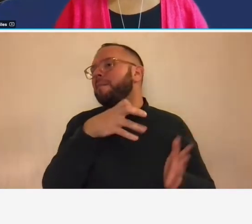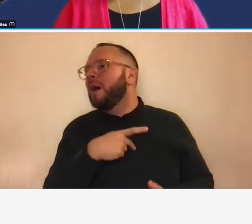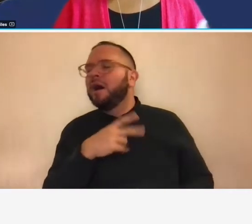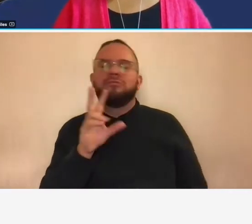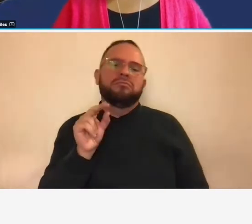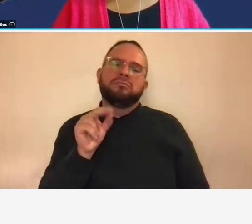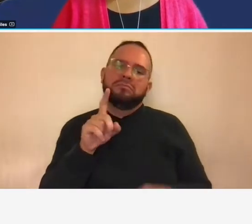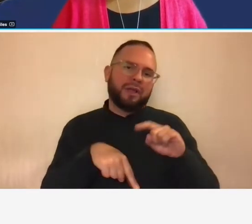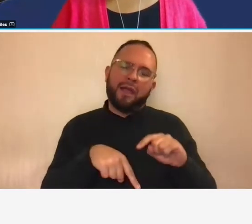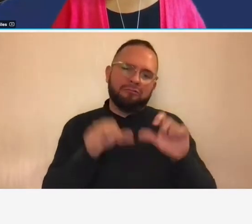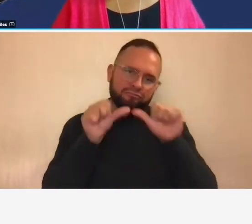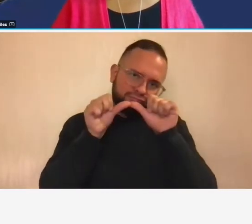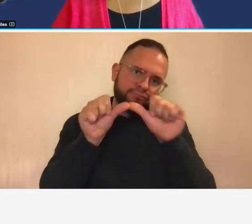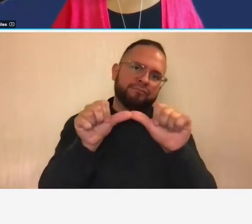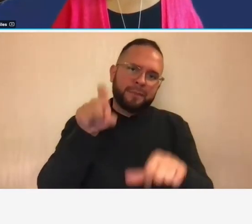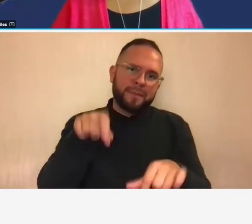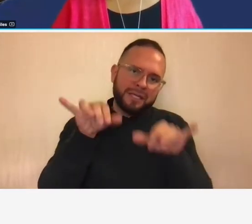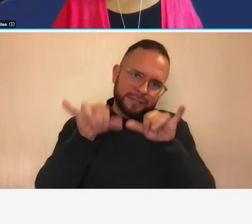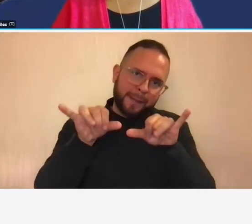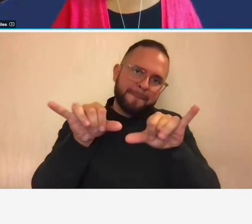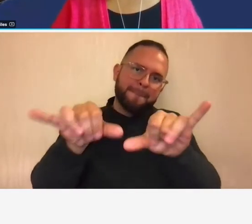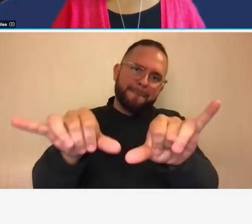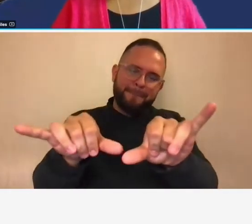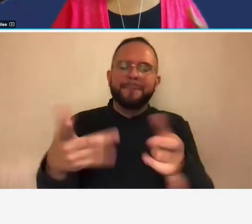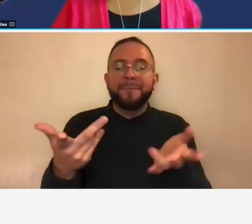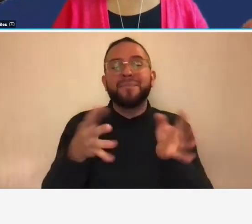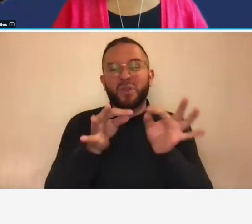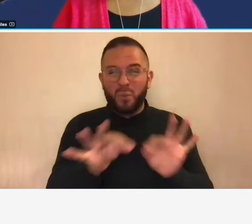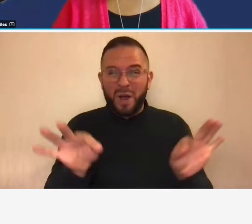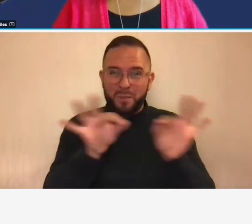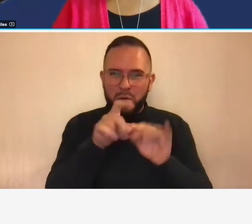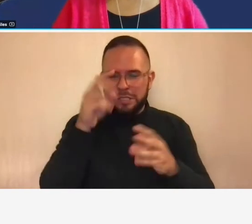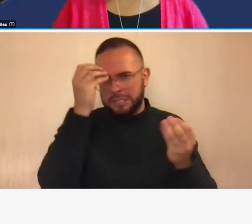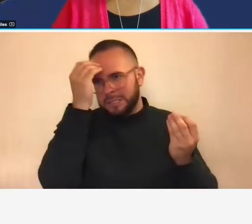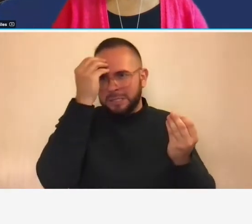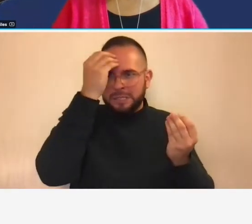so very very important to be thoughtful about what how you classify things um and and